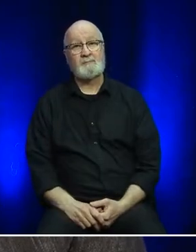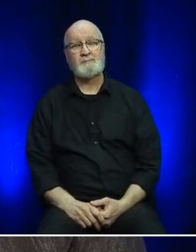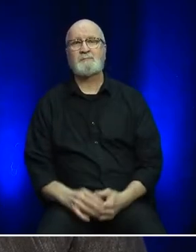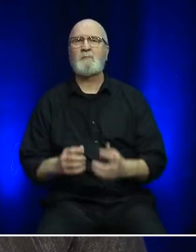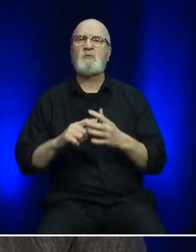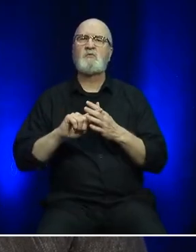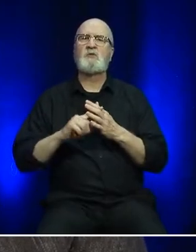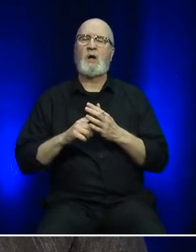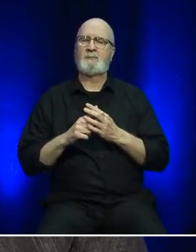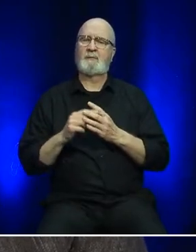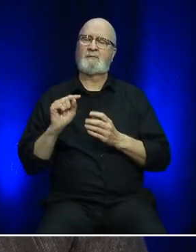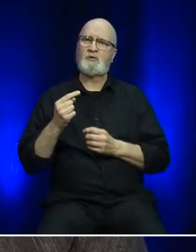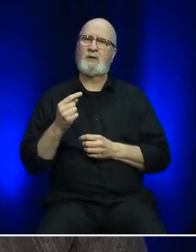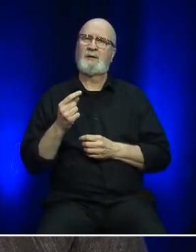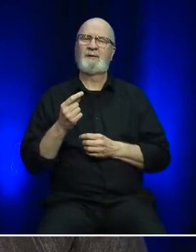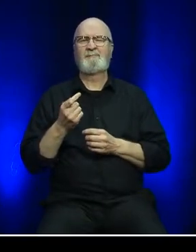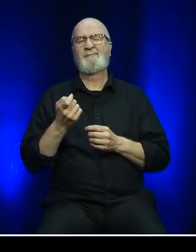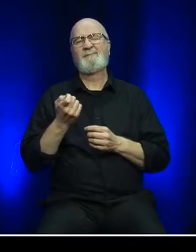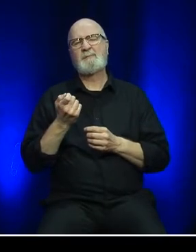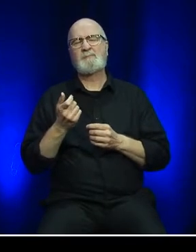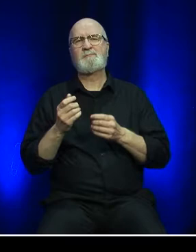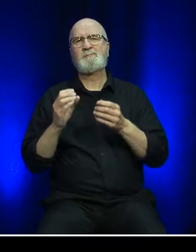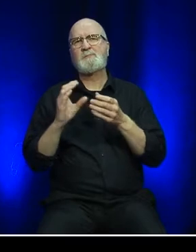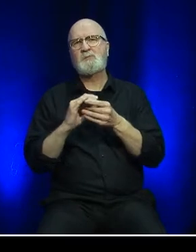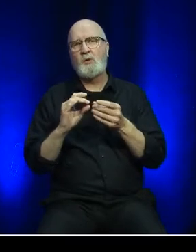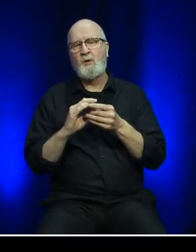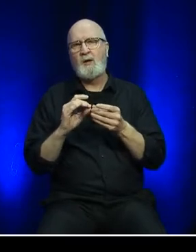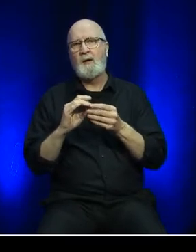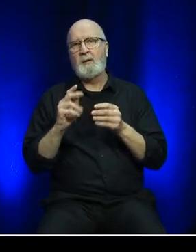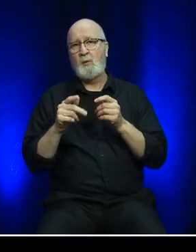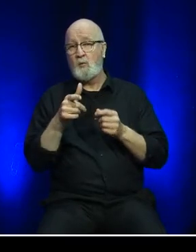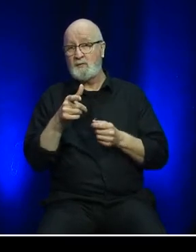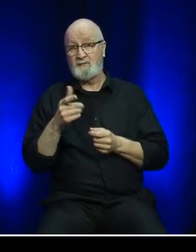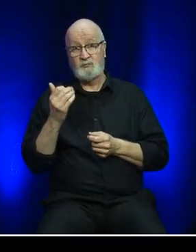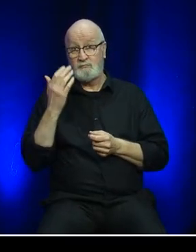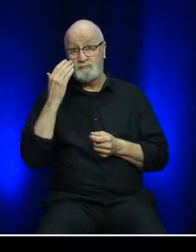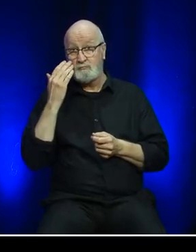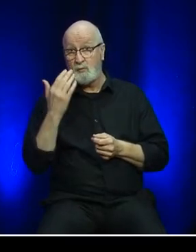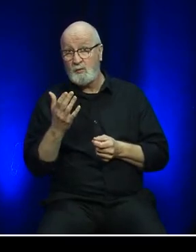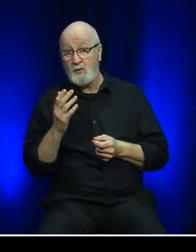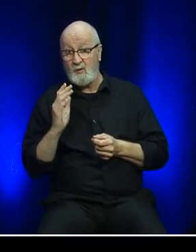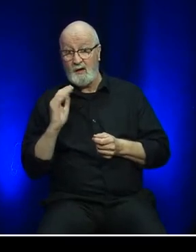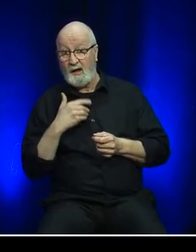I will begin this morning with a short overview for those individuals who may not be familiar with our organization.